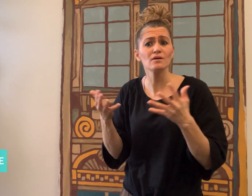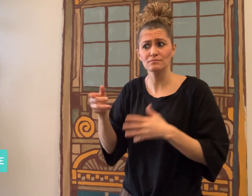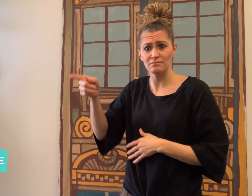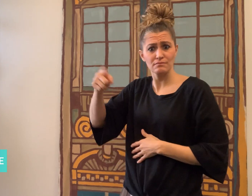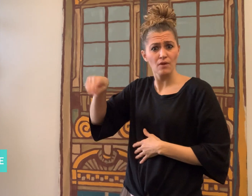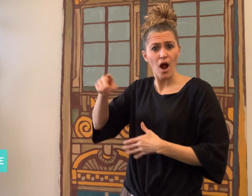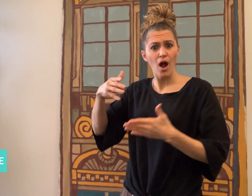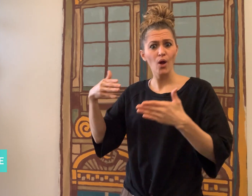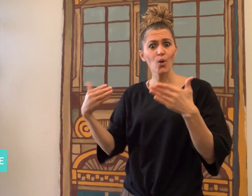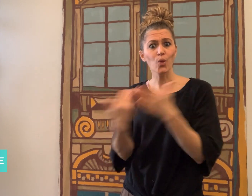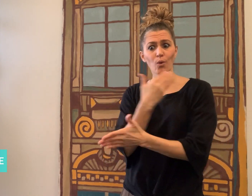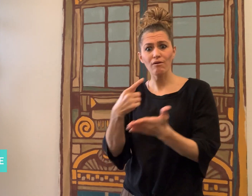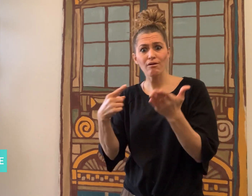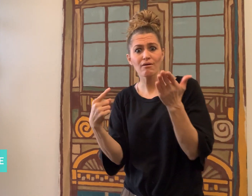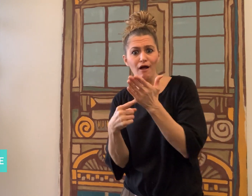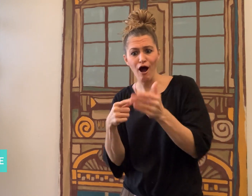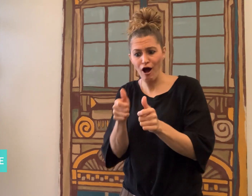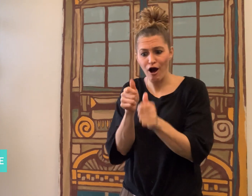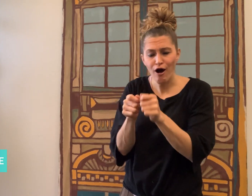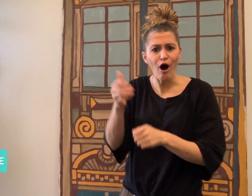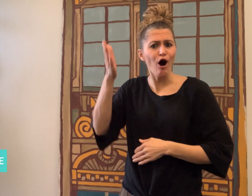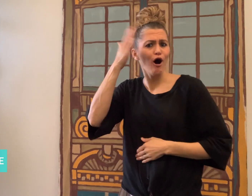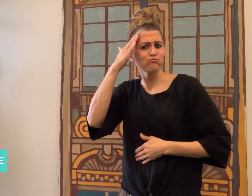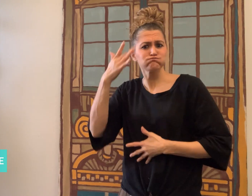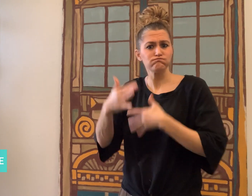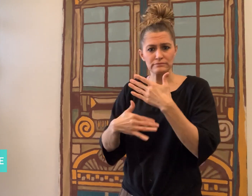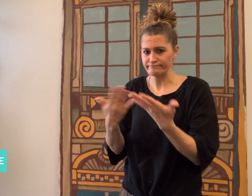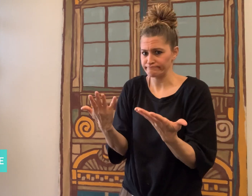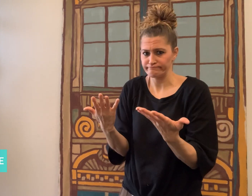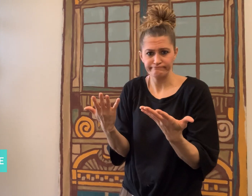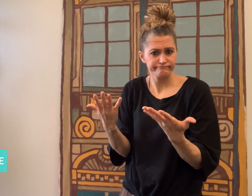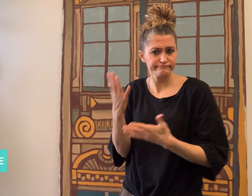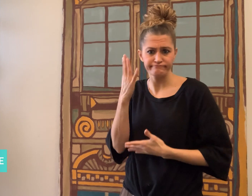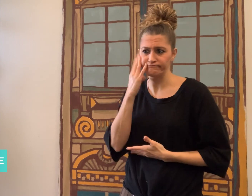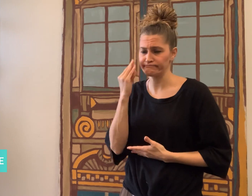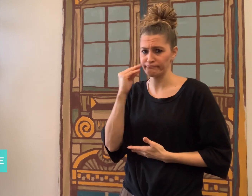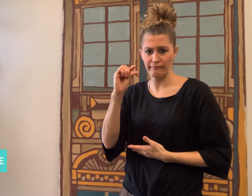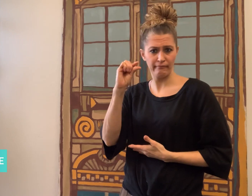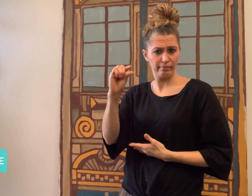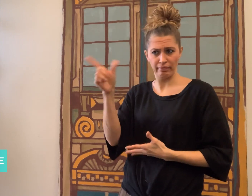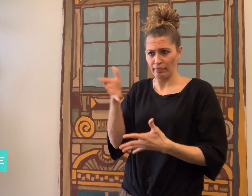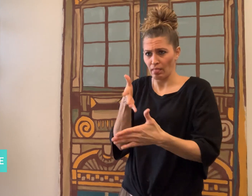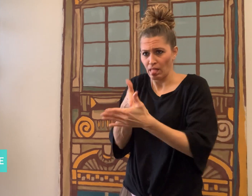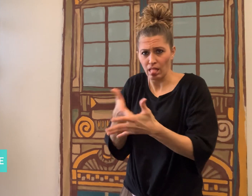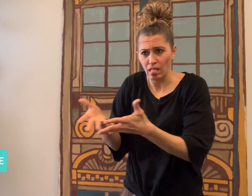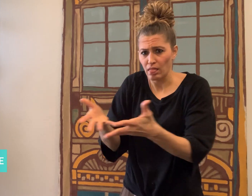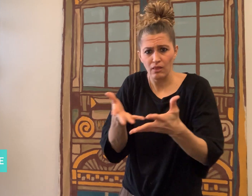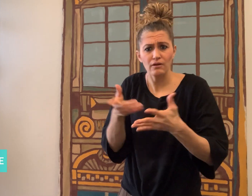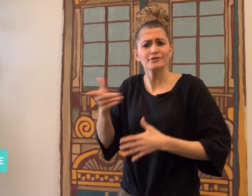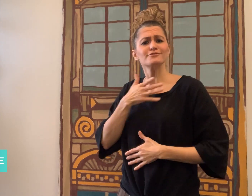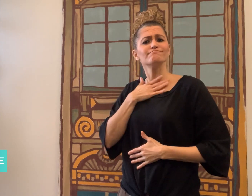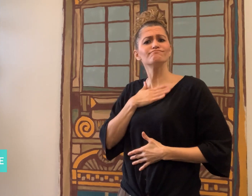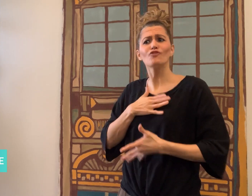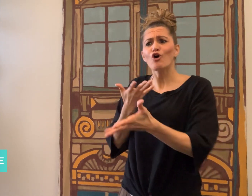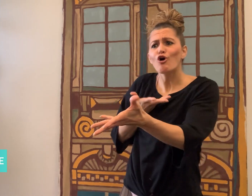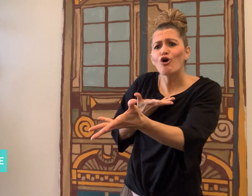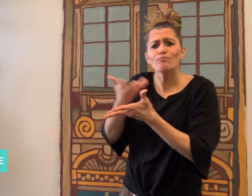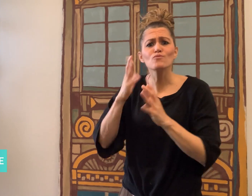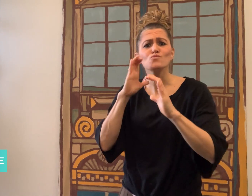they are not experienced with modern technology